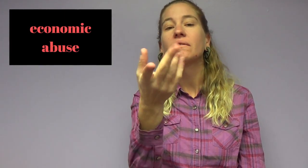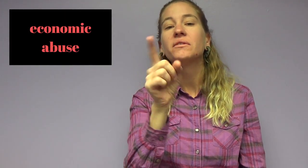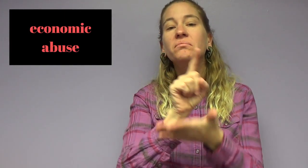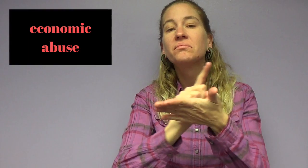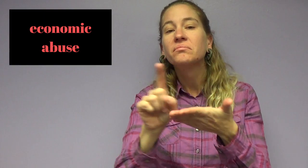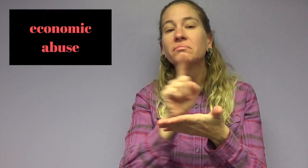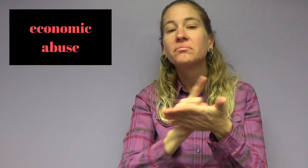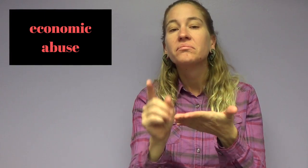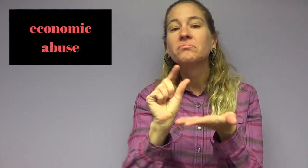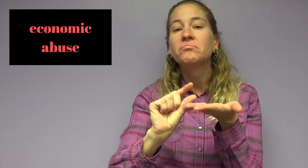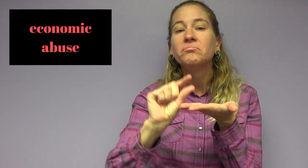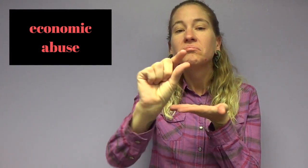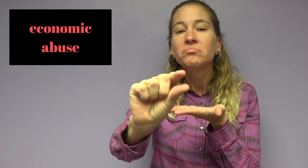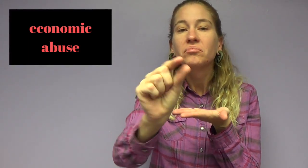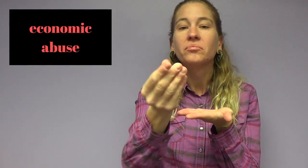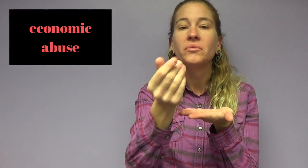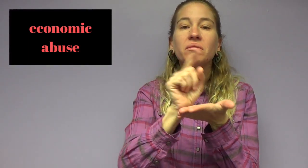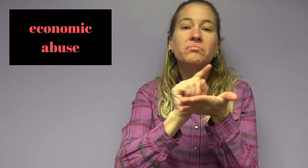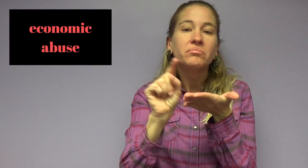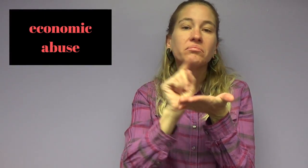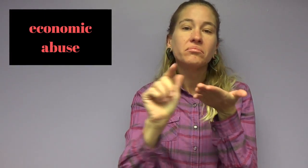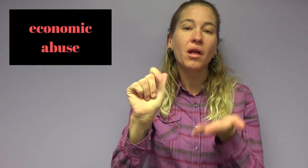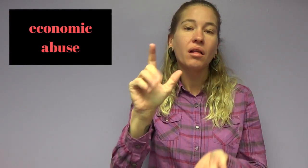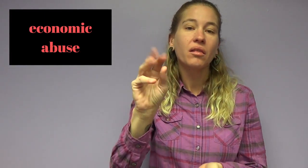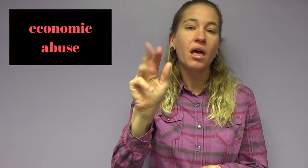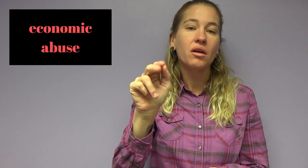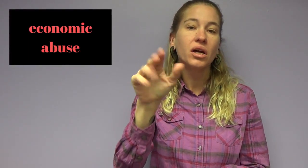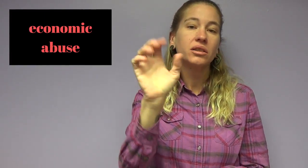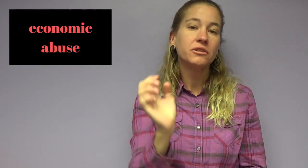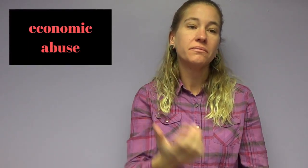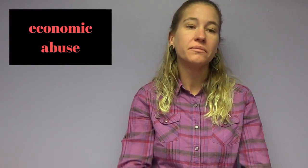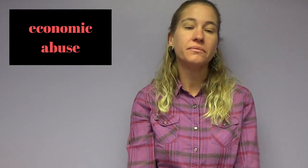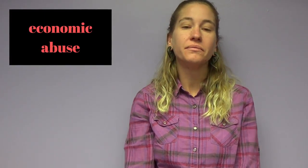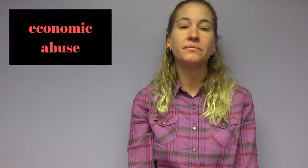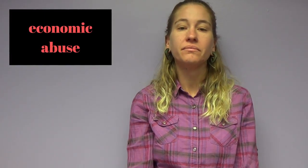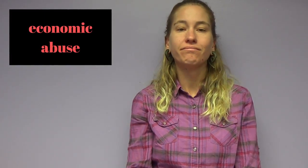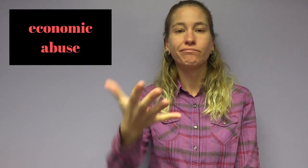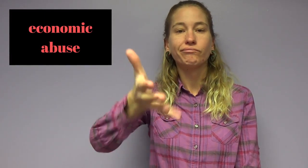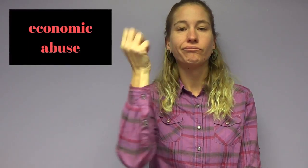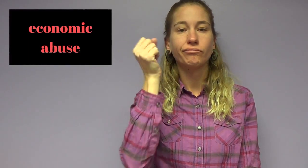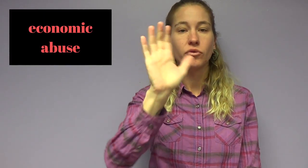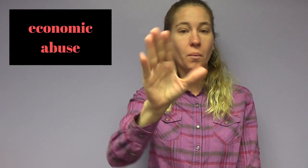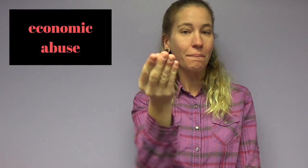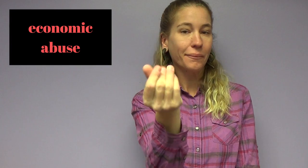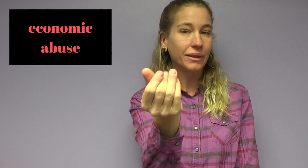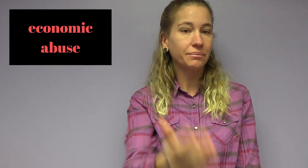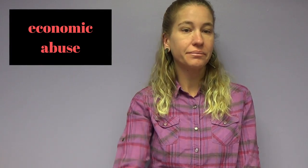Gives you small amounts of money every week, like an allowance. Takes your money.